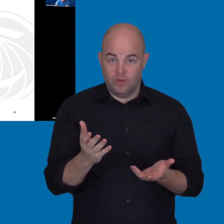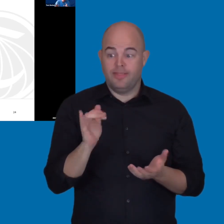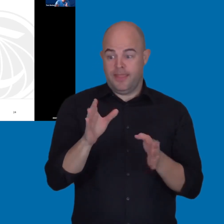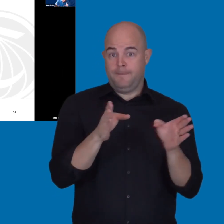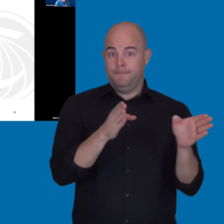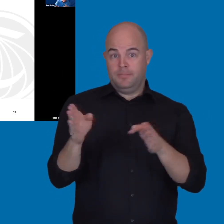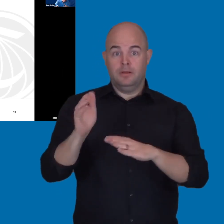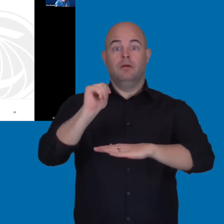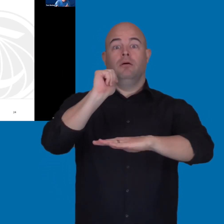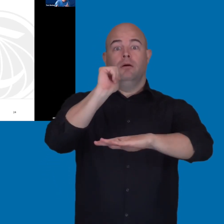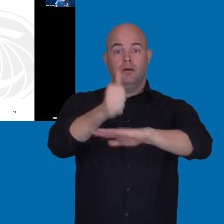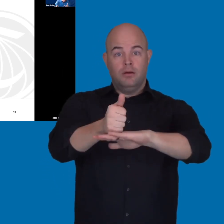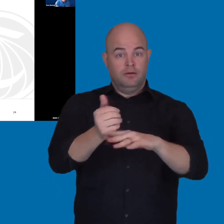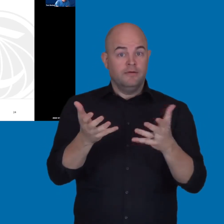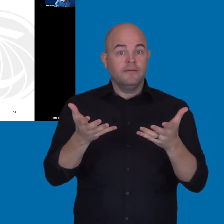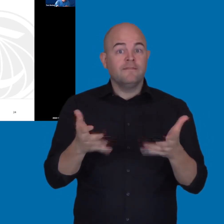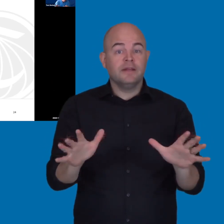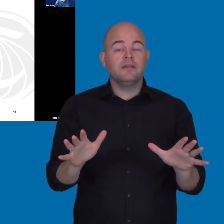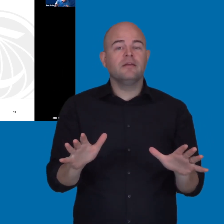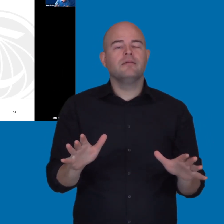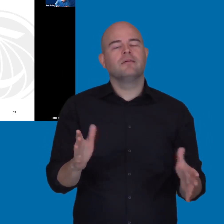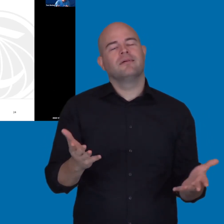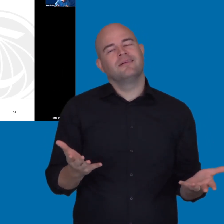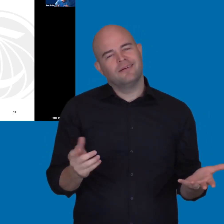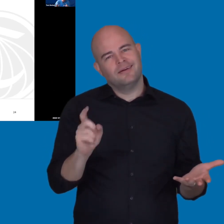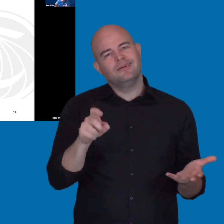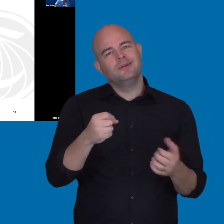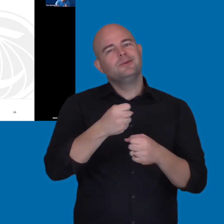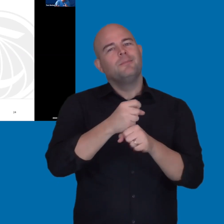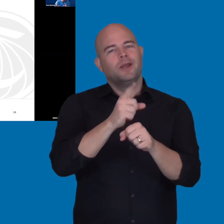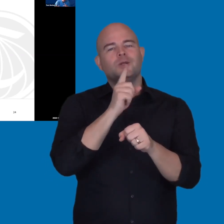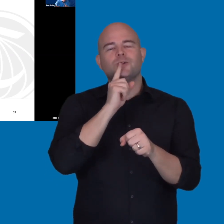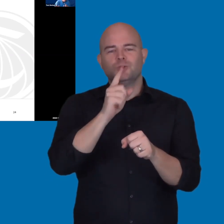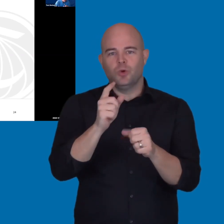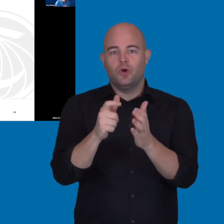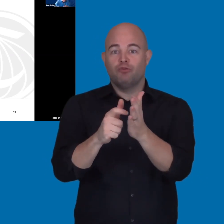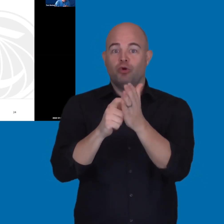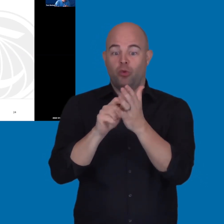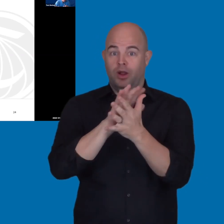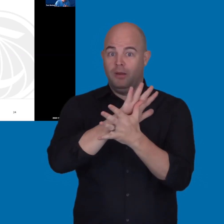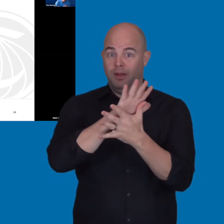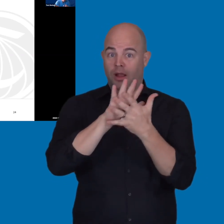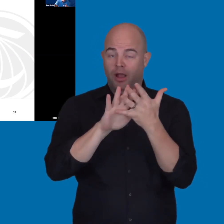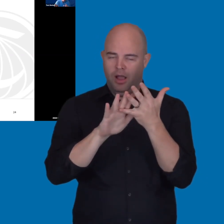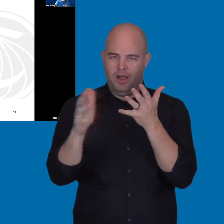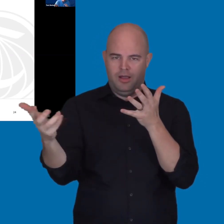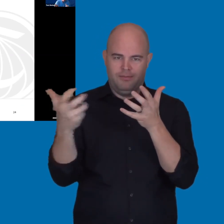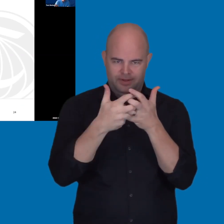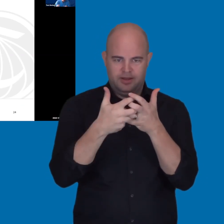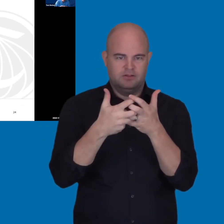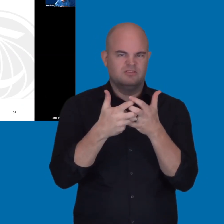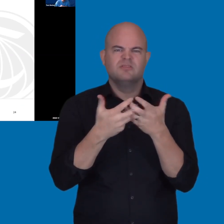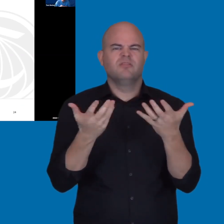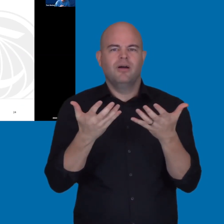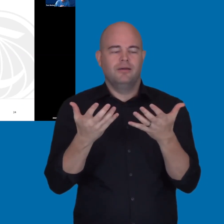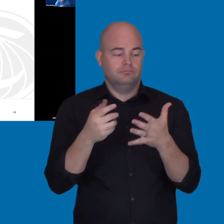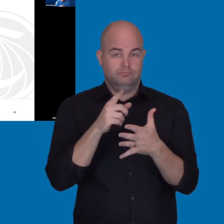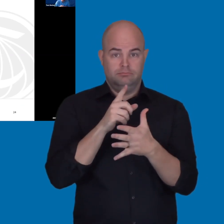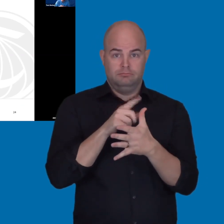you need to make sure it meets these requirements. Number one, is it timely?